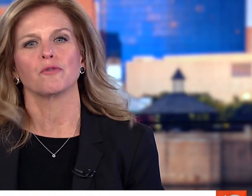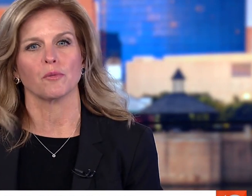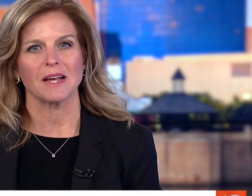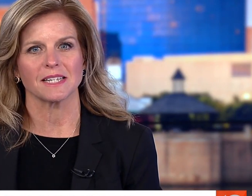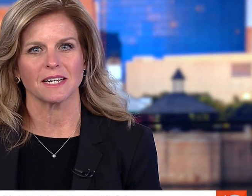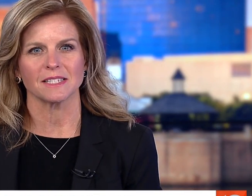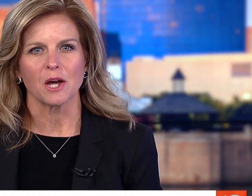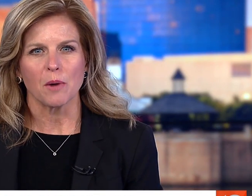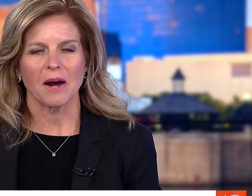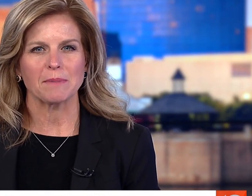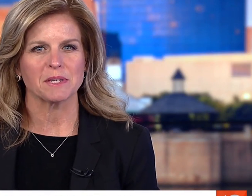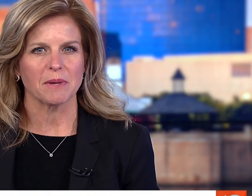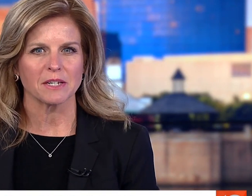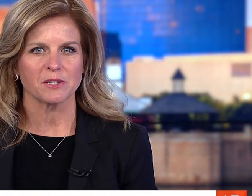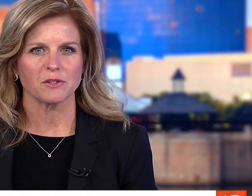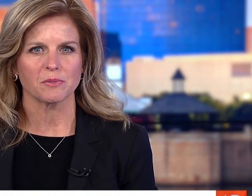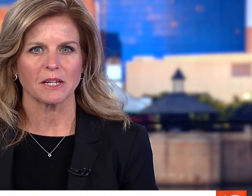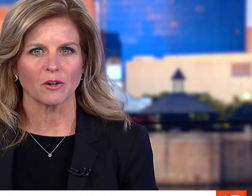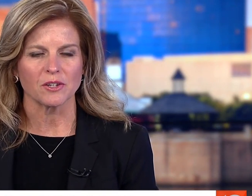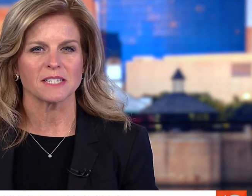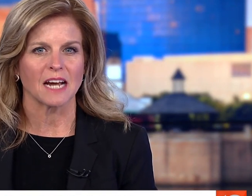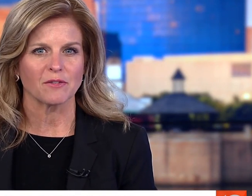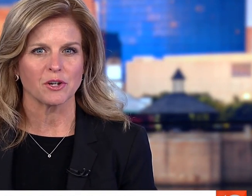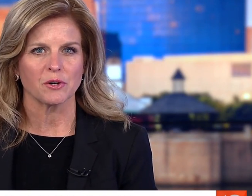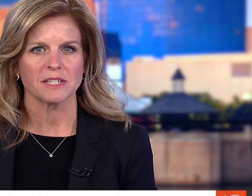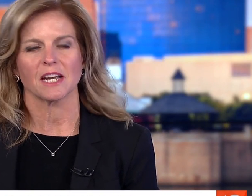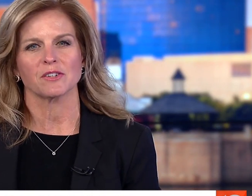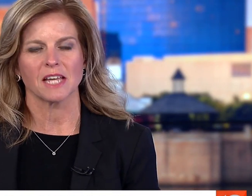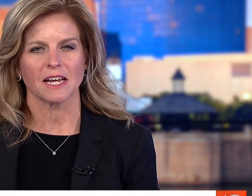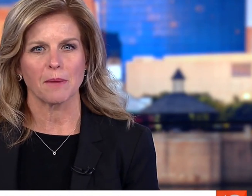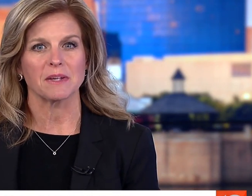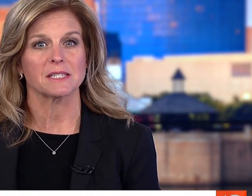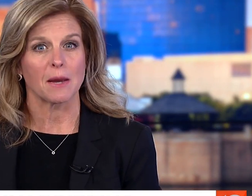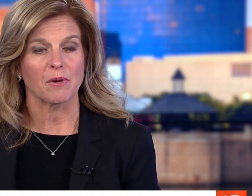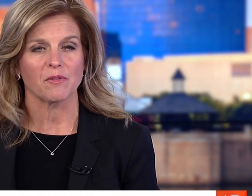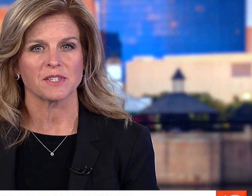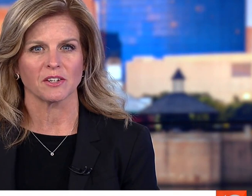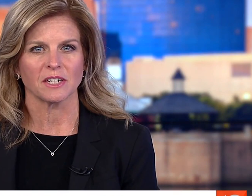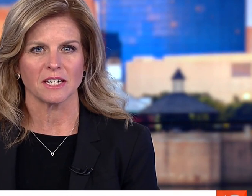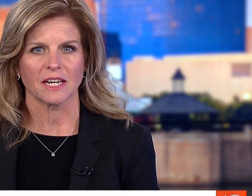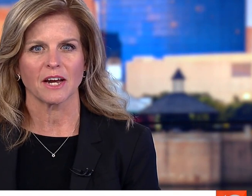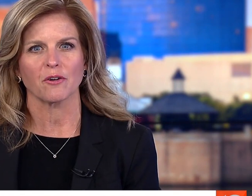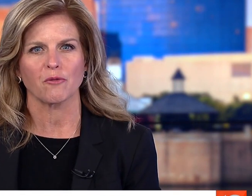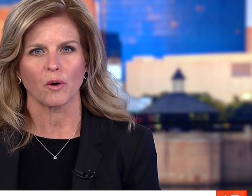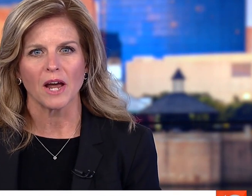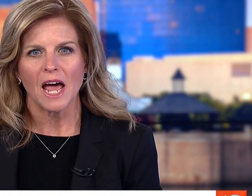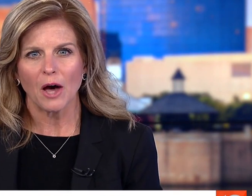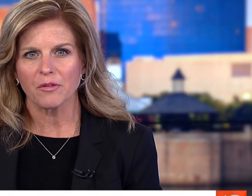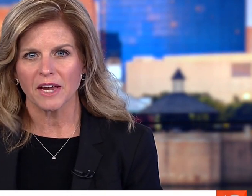LEADERS ABOUT MORE DETAILS ABOUT THE STAY-AT-HOME ORDER AND WHAT IT MEANS FOR BUSINESSES IN THE STATE AND ALSO FOR RESIDENTS.